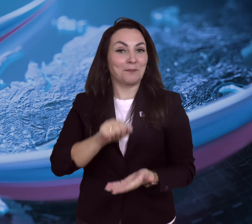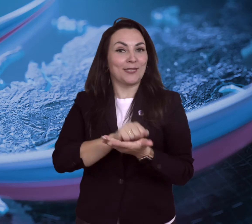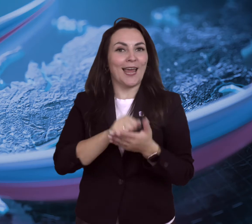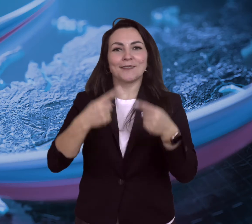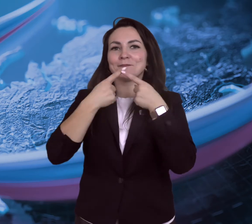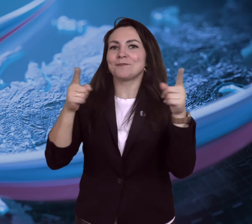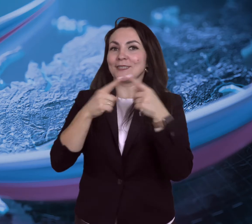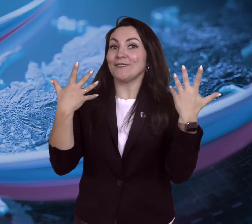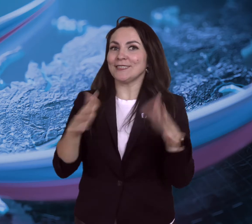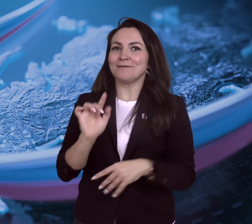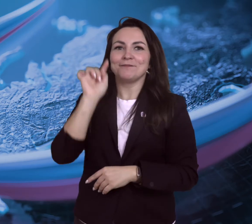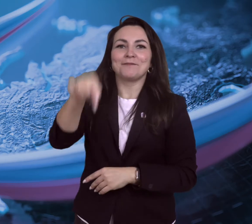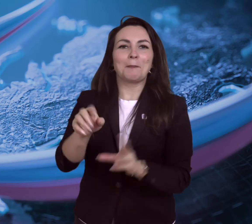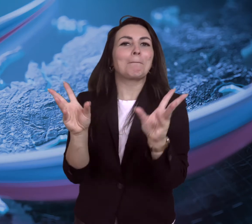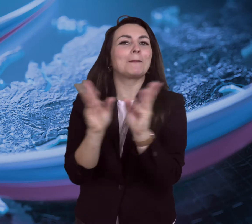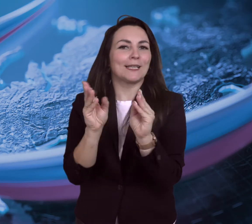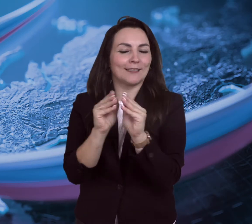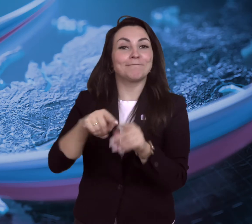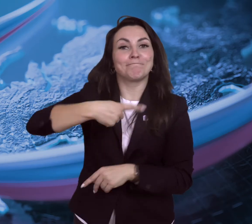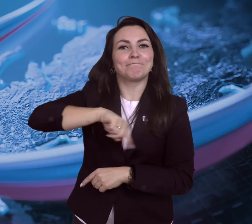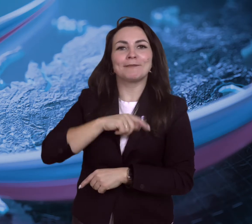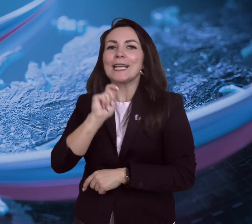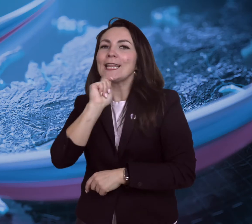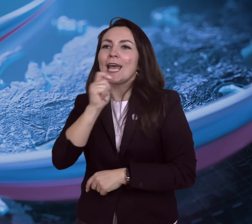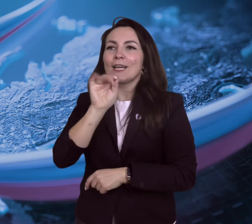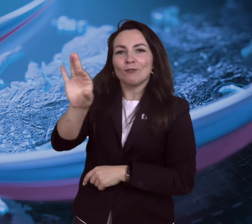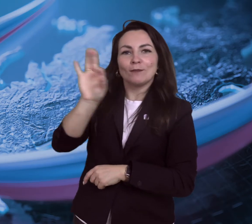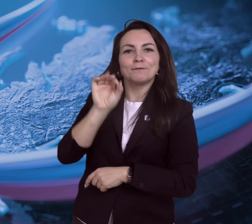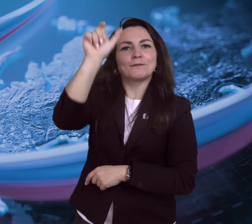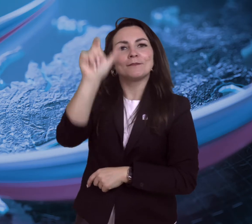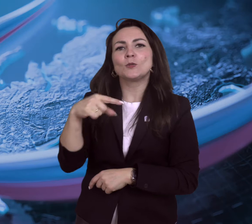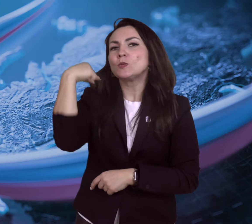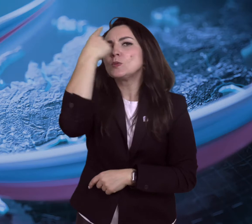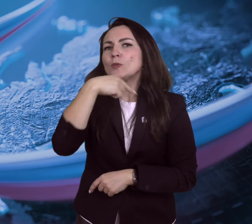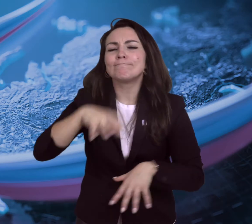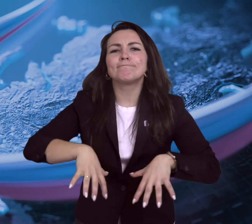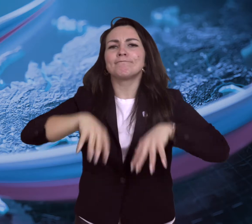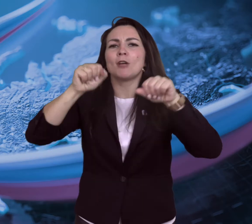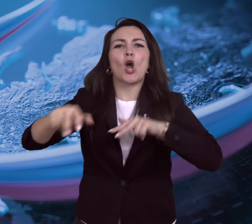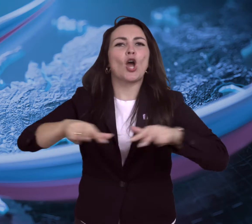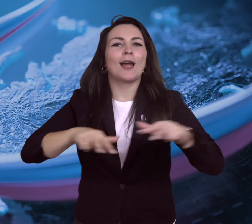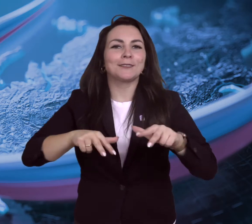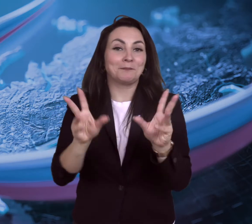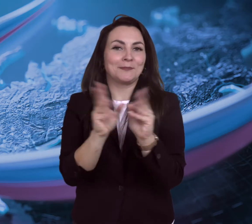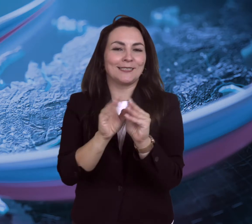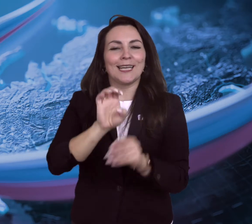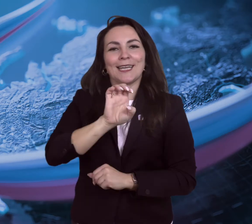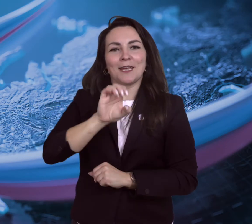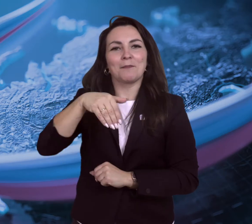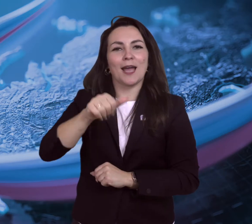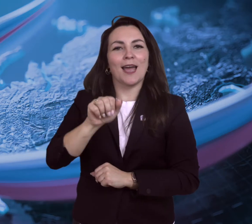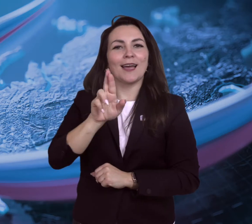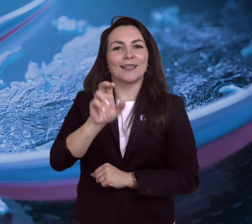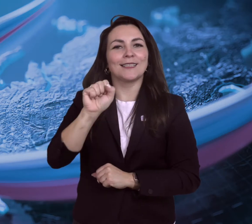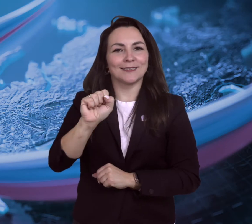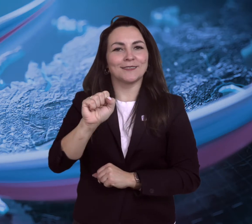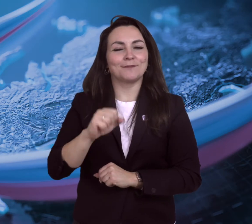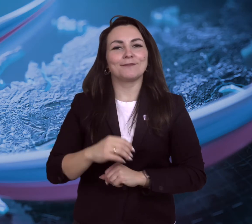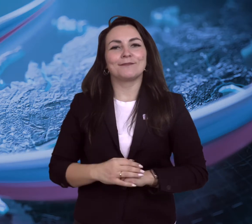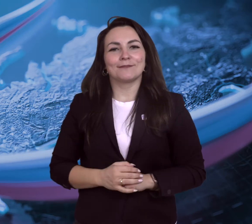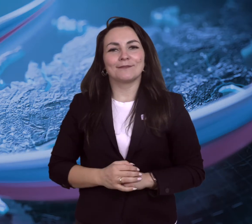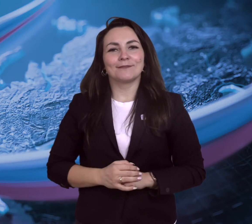The press service participated in the conference and took interviews.